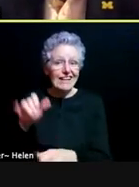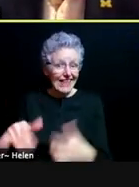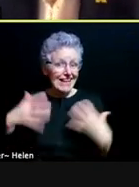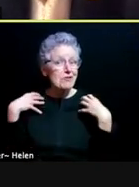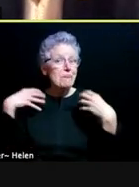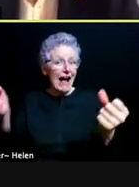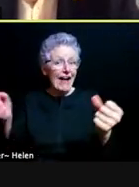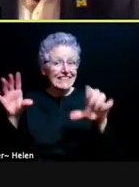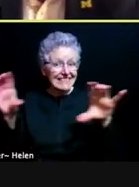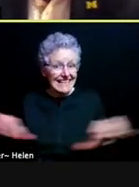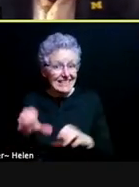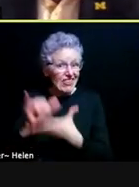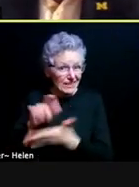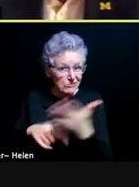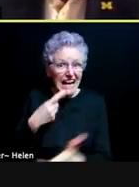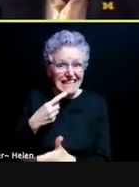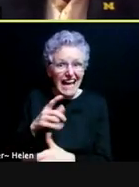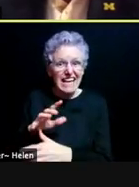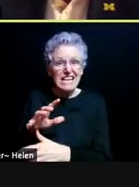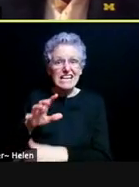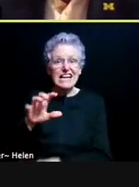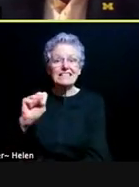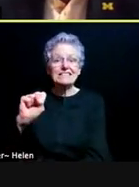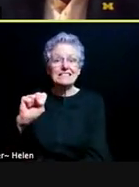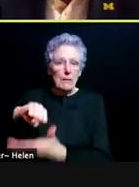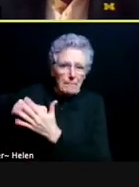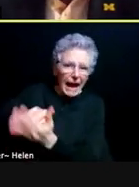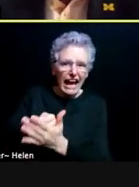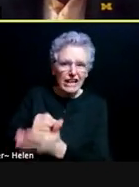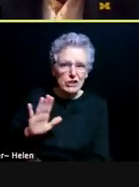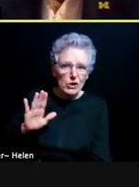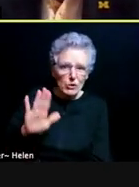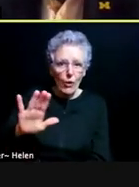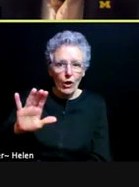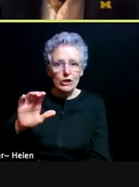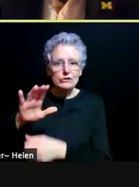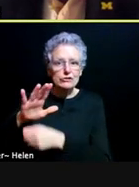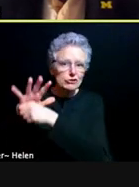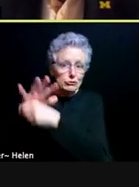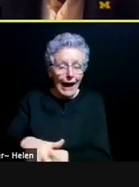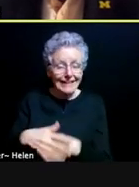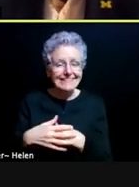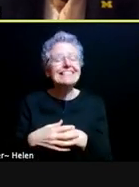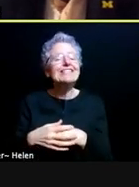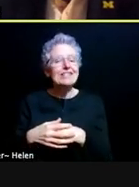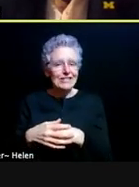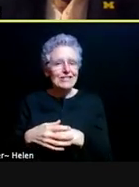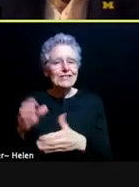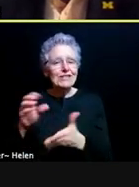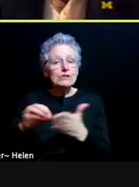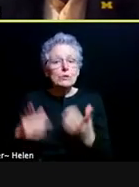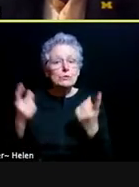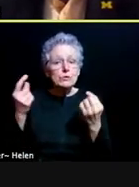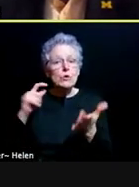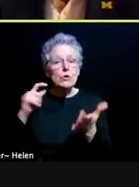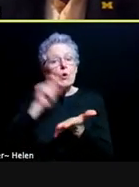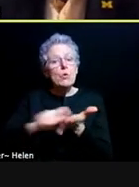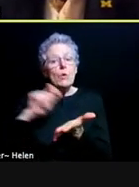So basically students get to write on things, write about things that stress them out, and on a plate